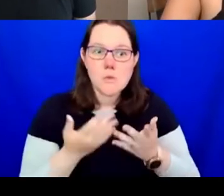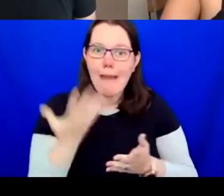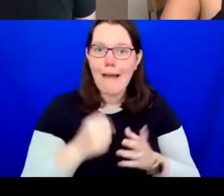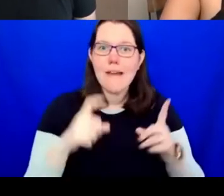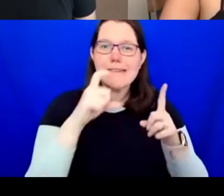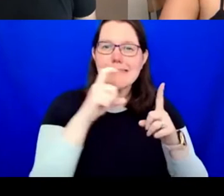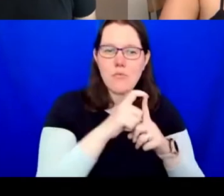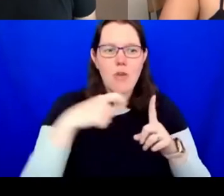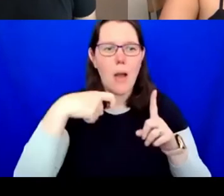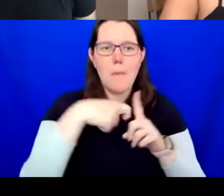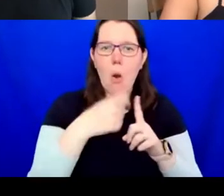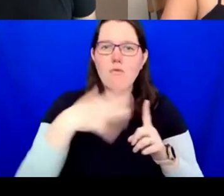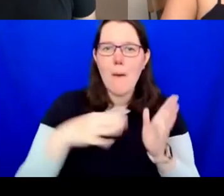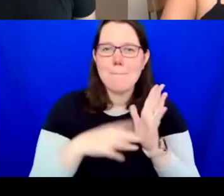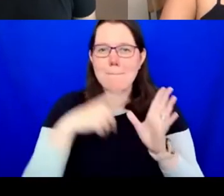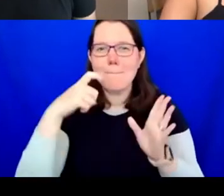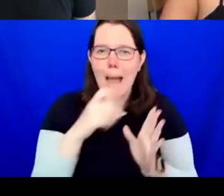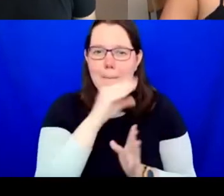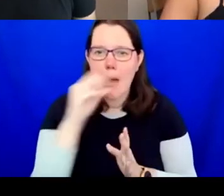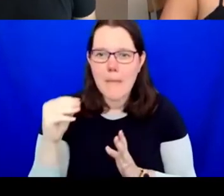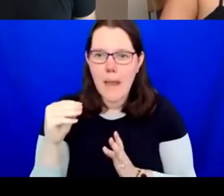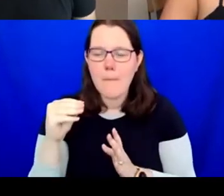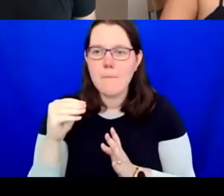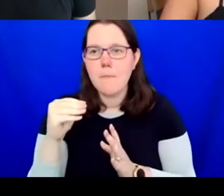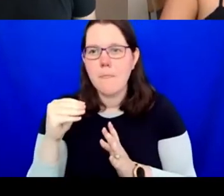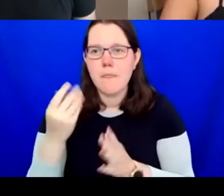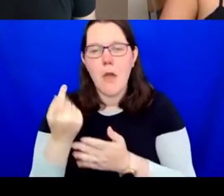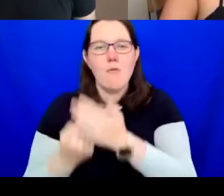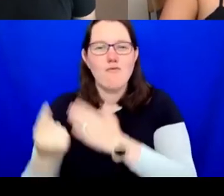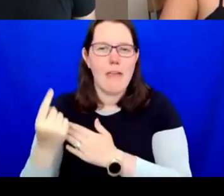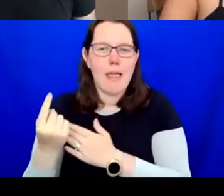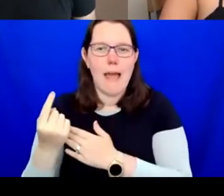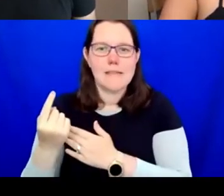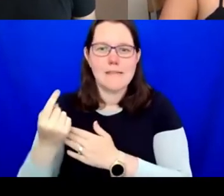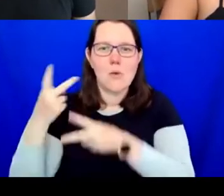freelance artist and curator Ashokkumar Mistry; and from the Wellcome, Teresa Cisneros.